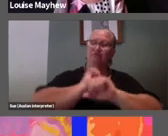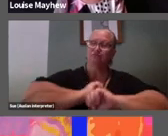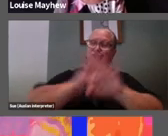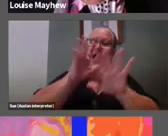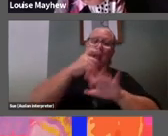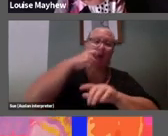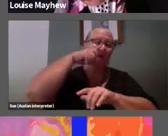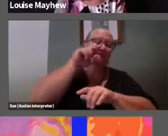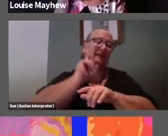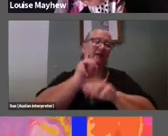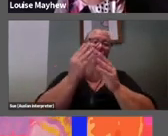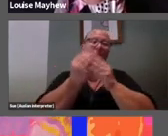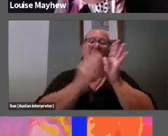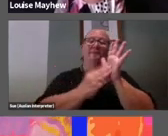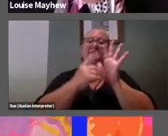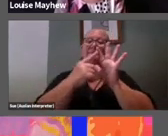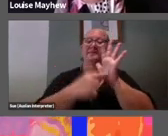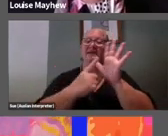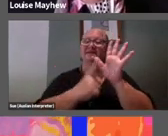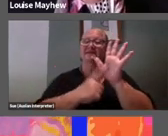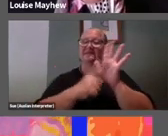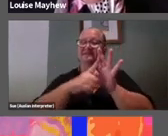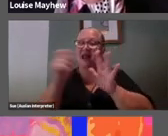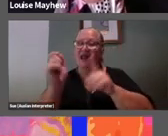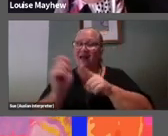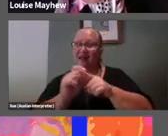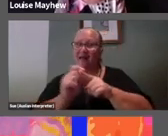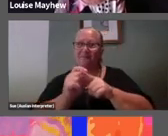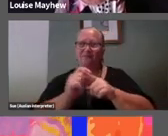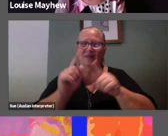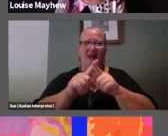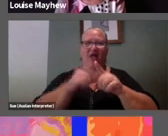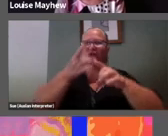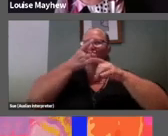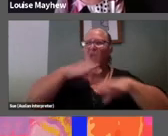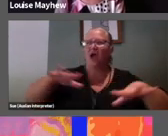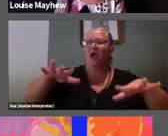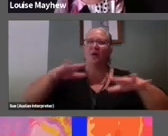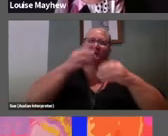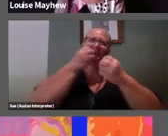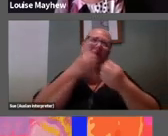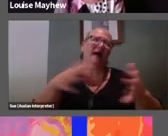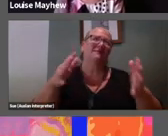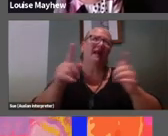sings with memories of childhood parties, it conjures paper plates and shimmering